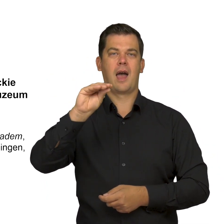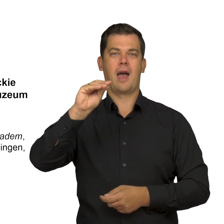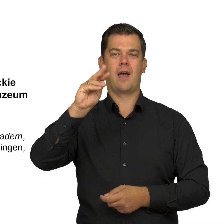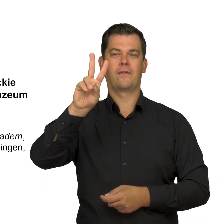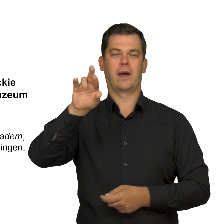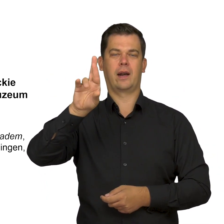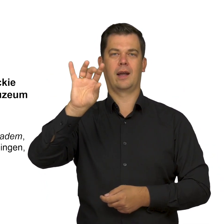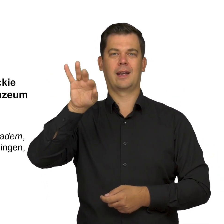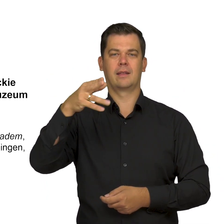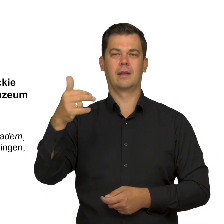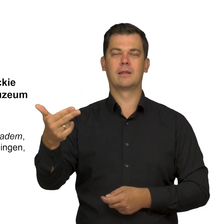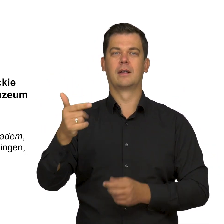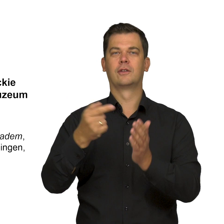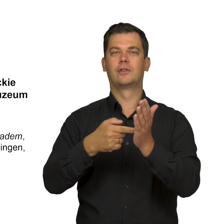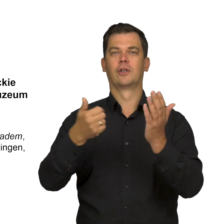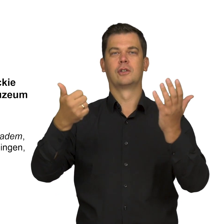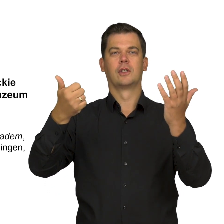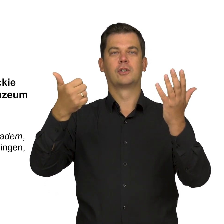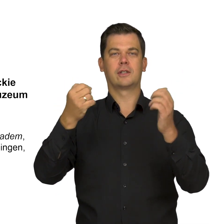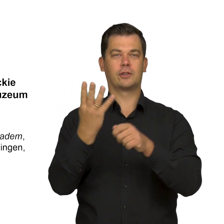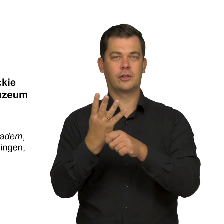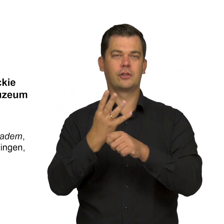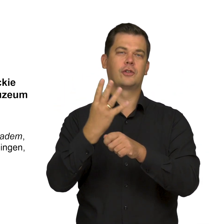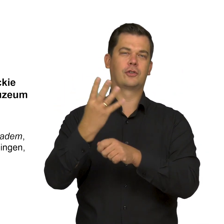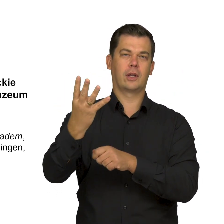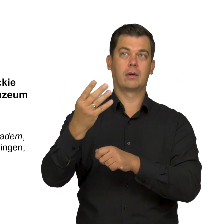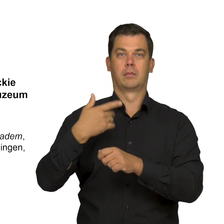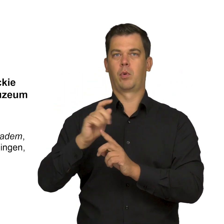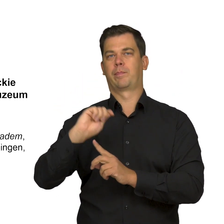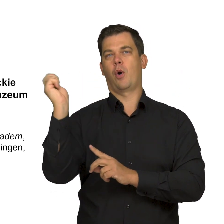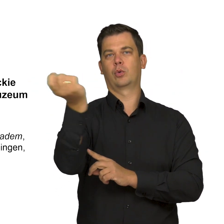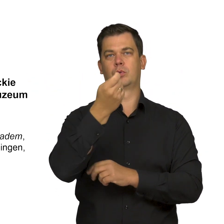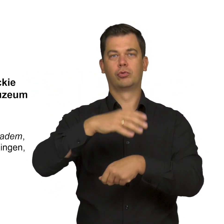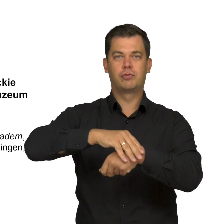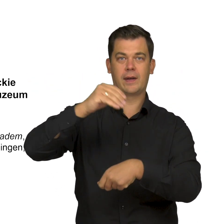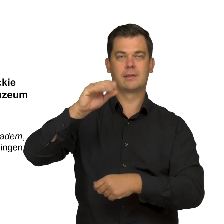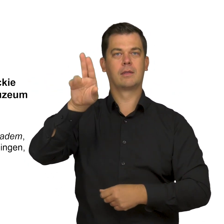who between 1640 and 1644 travelled to Sweden and Norway,